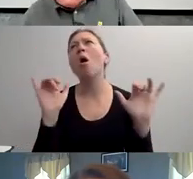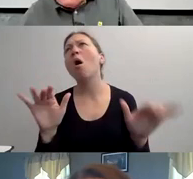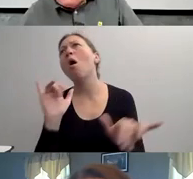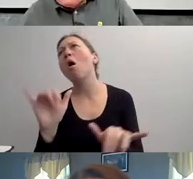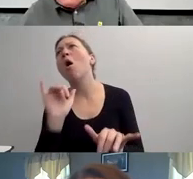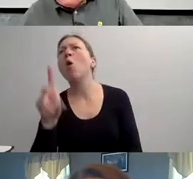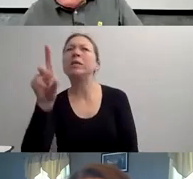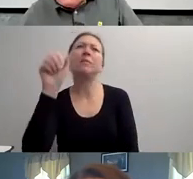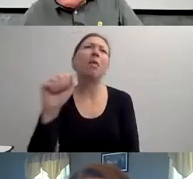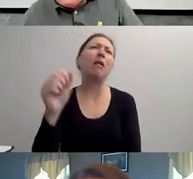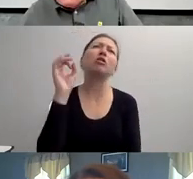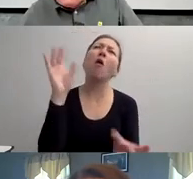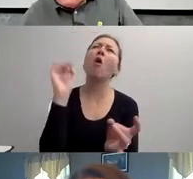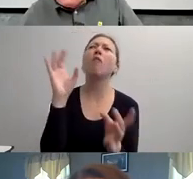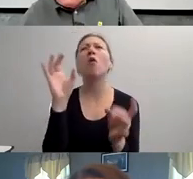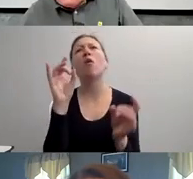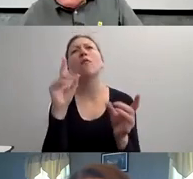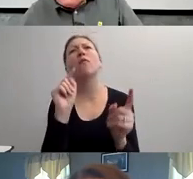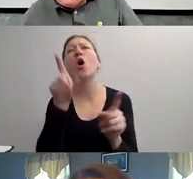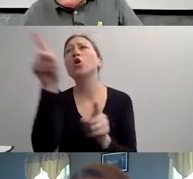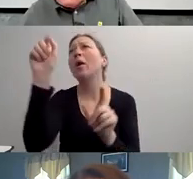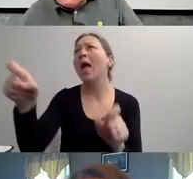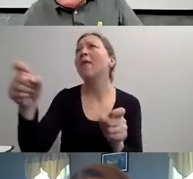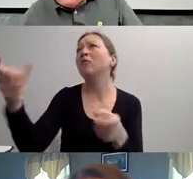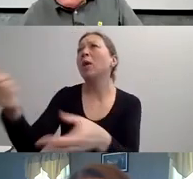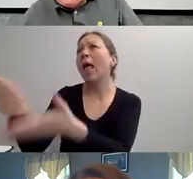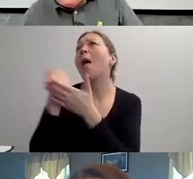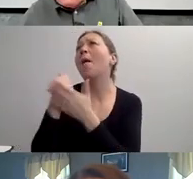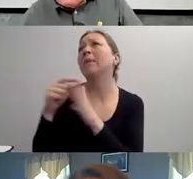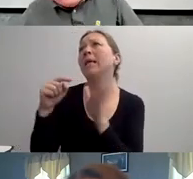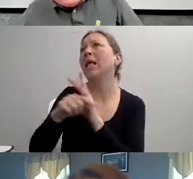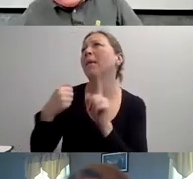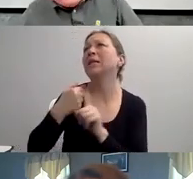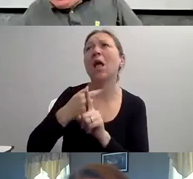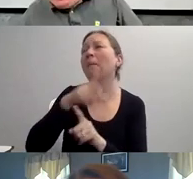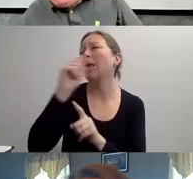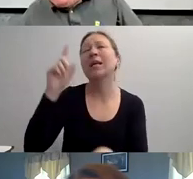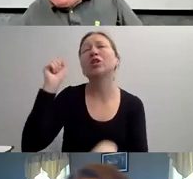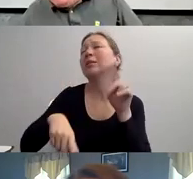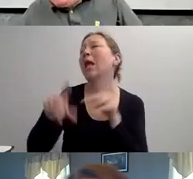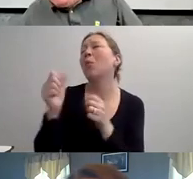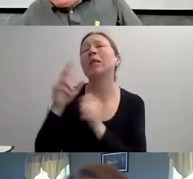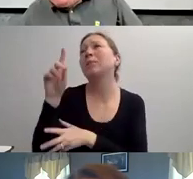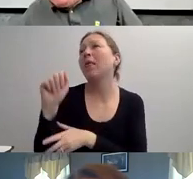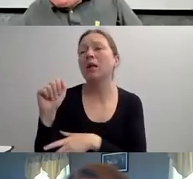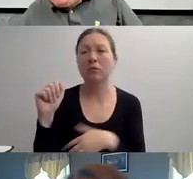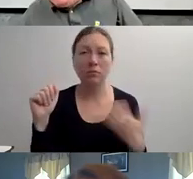AND BASICALLY WHAT THEY NEEDED WAS A NON-DISABLED PERSON TO COME AND GIVE THEM A TOUGH TALK